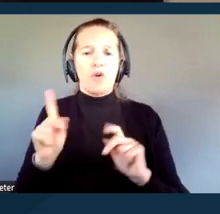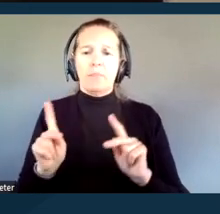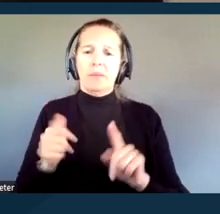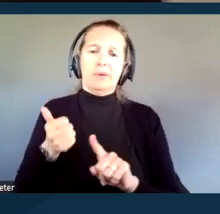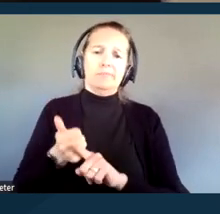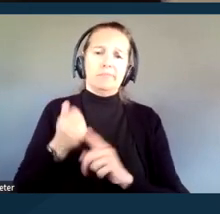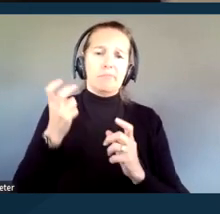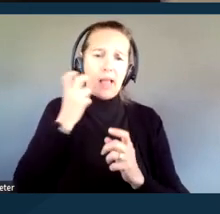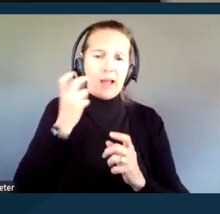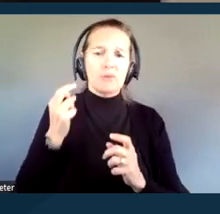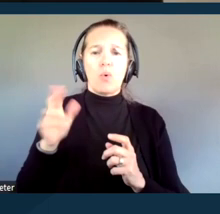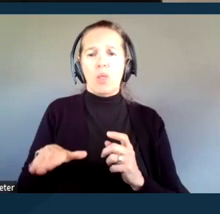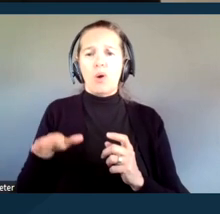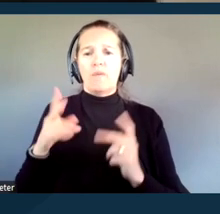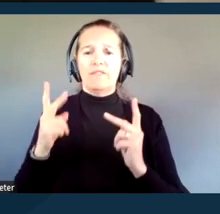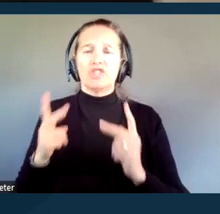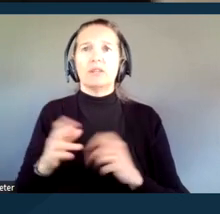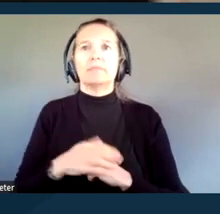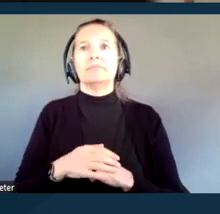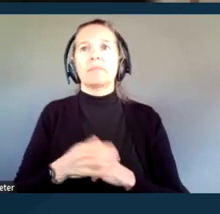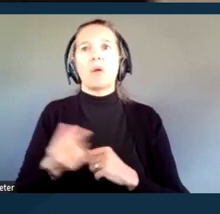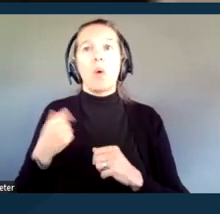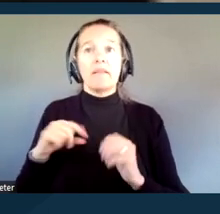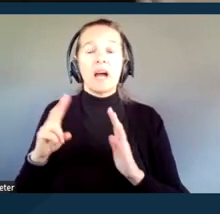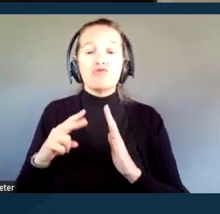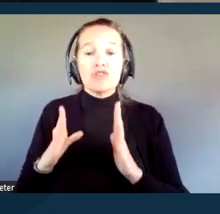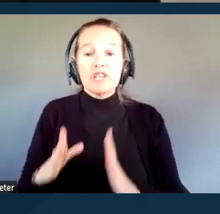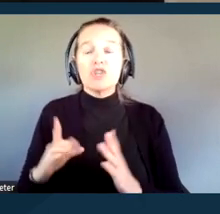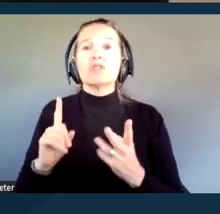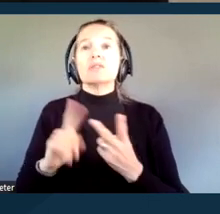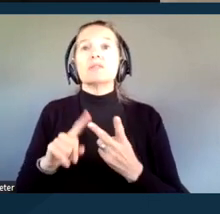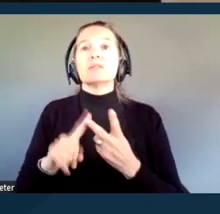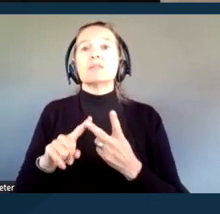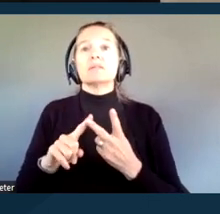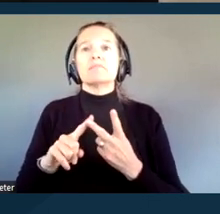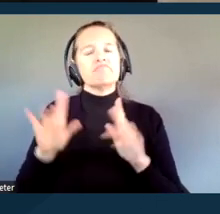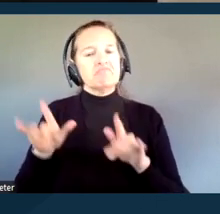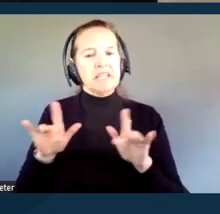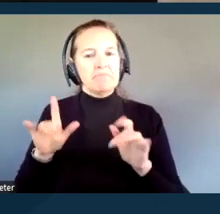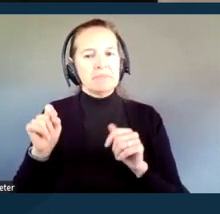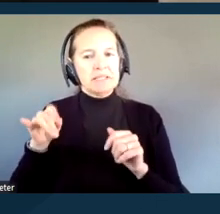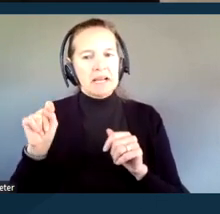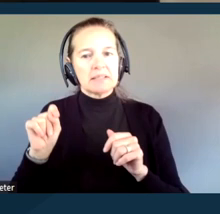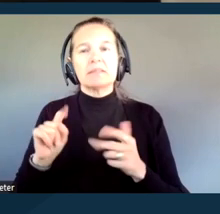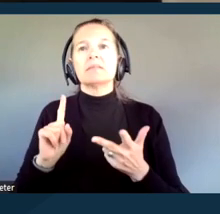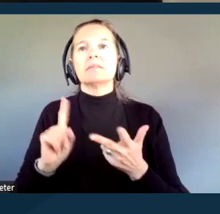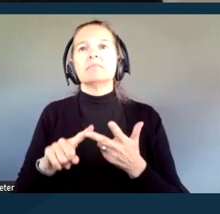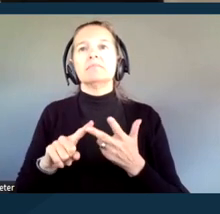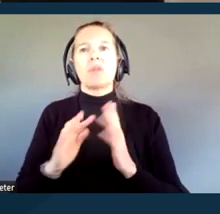Qualified readers, taped text that they can listen to and audio recordings along with that, brailled materials and displays,